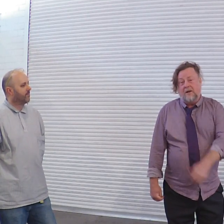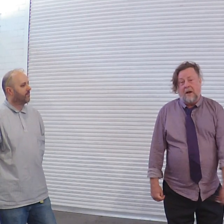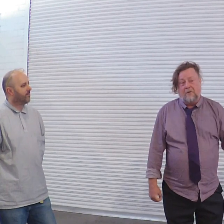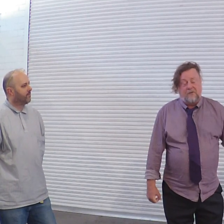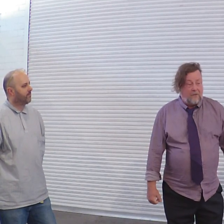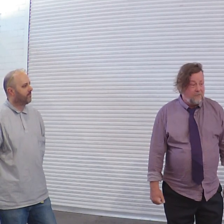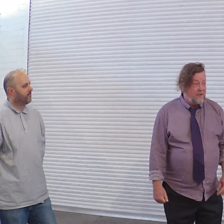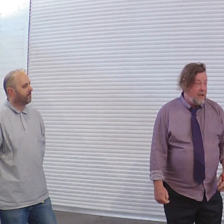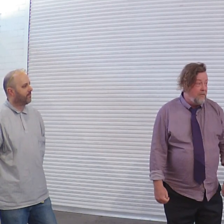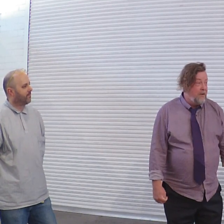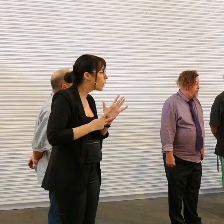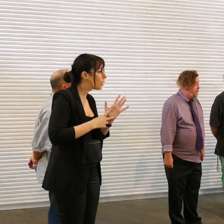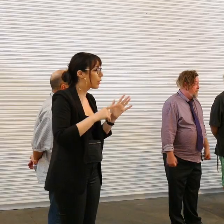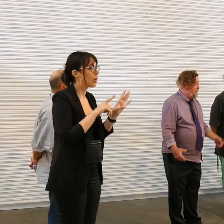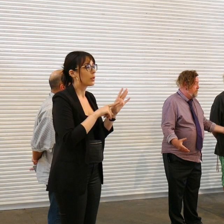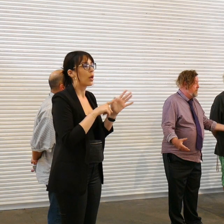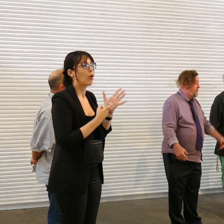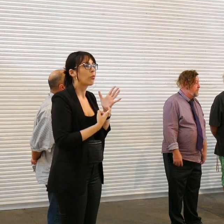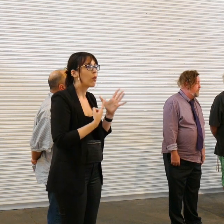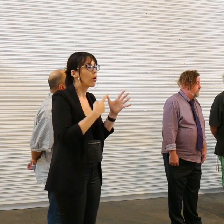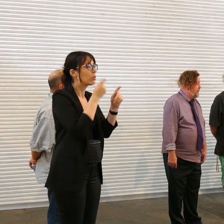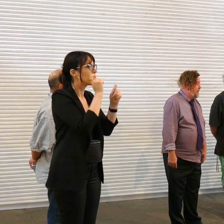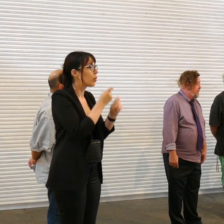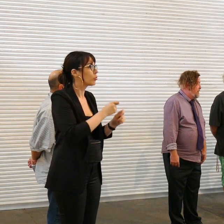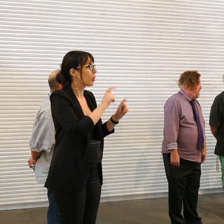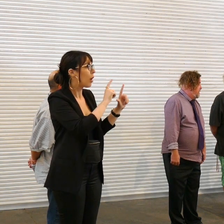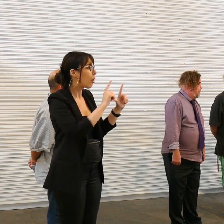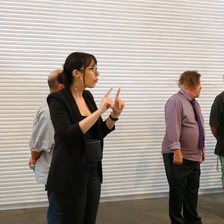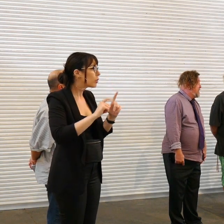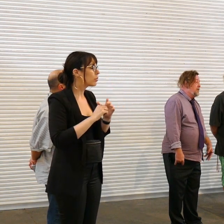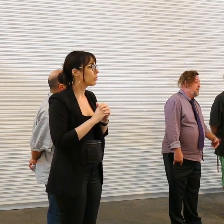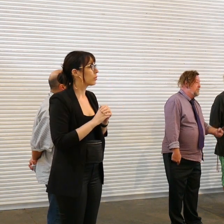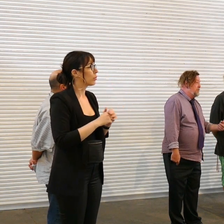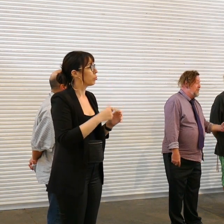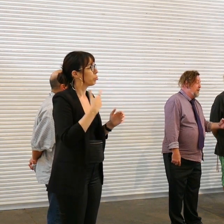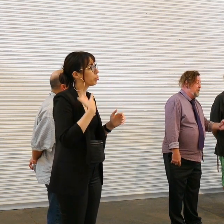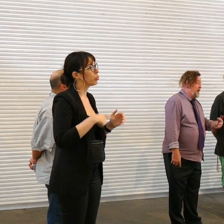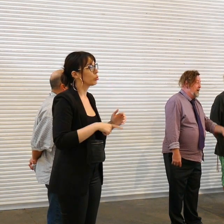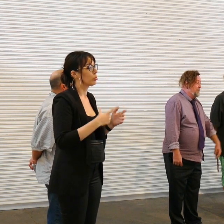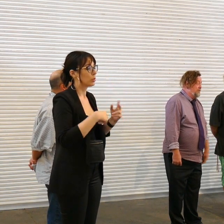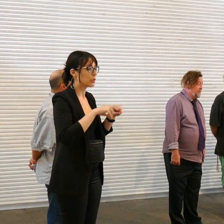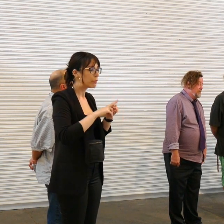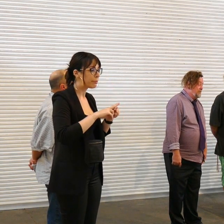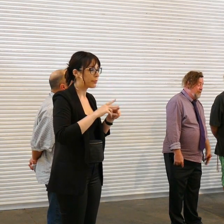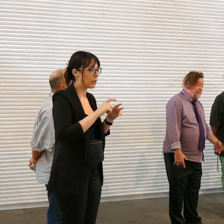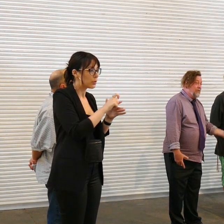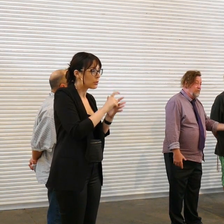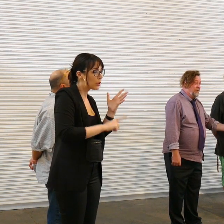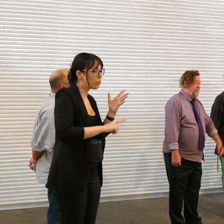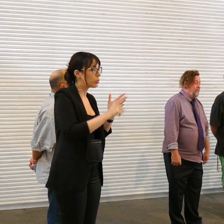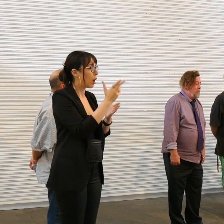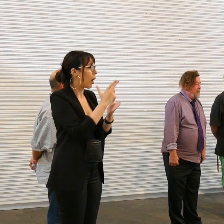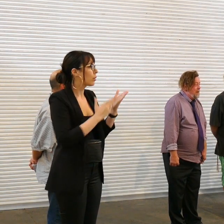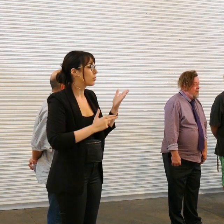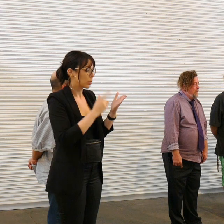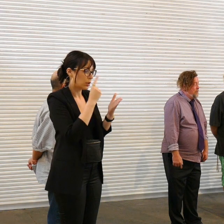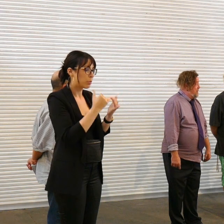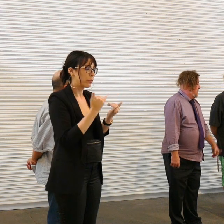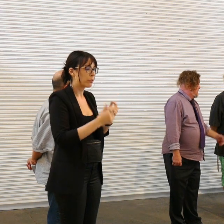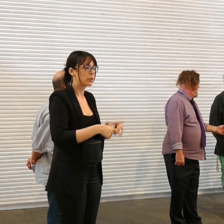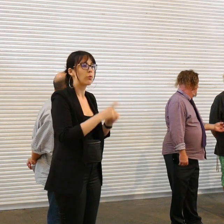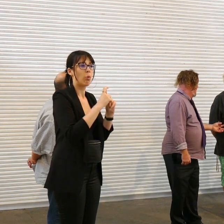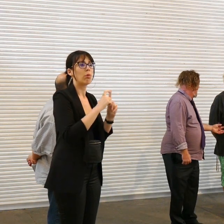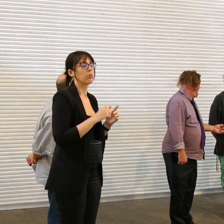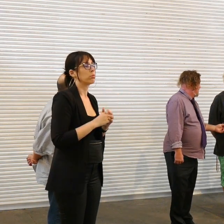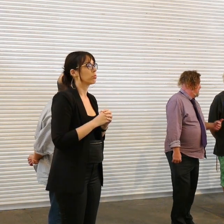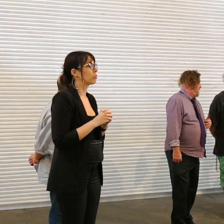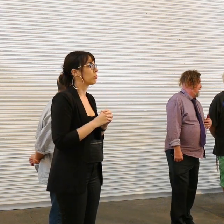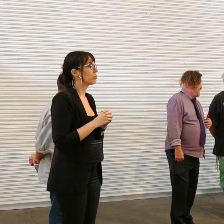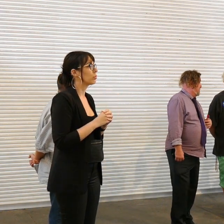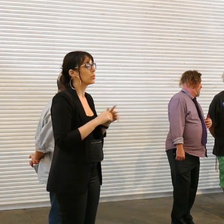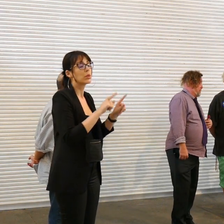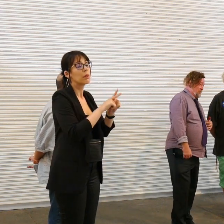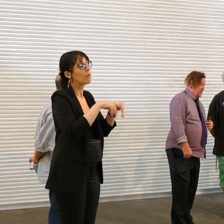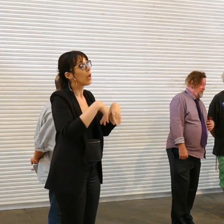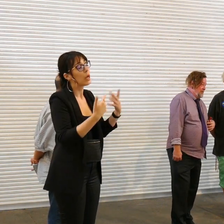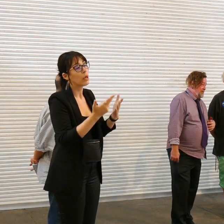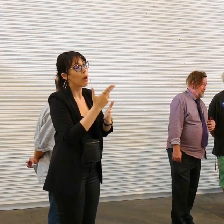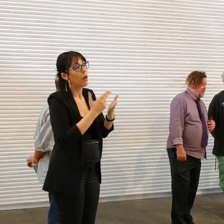the Yarra Sculpture Gallery because being a disabled artist is difficult being contemporary artist and disabled is